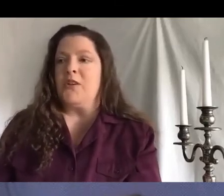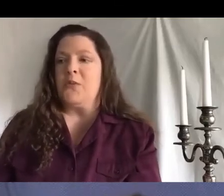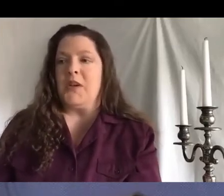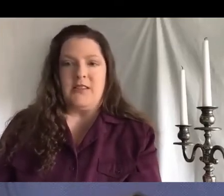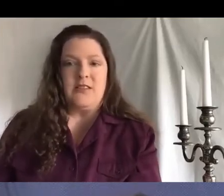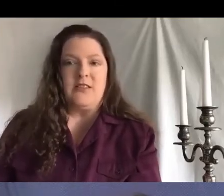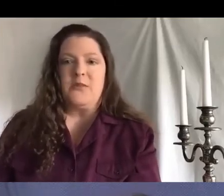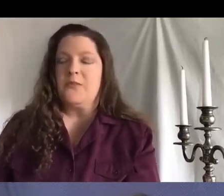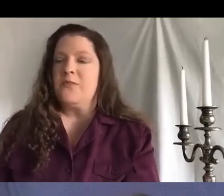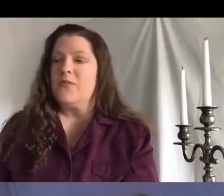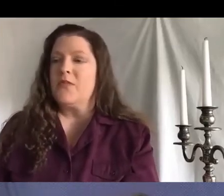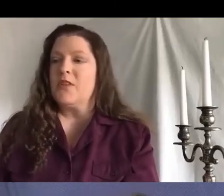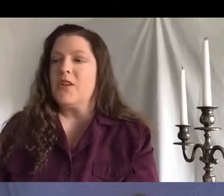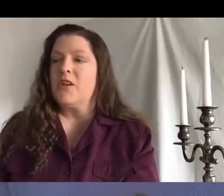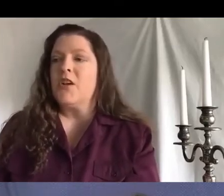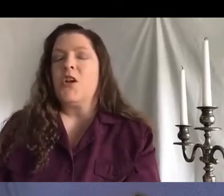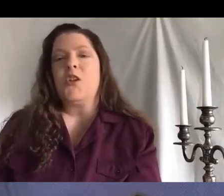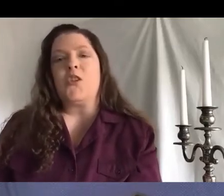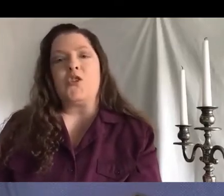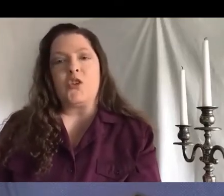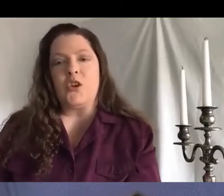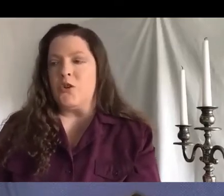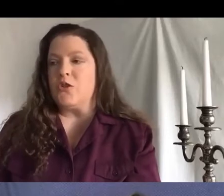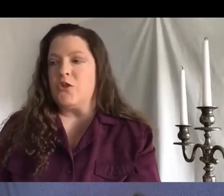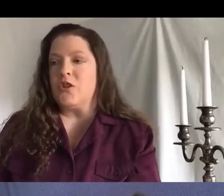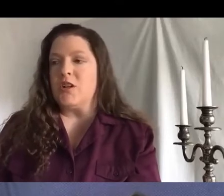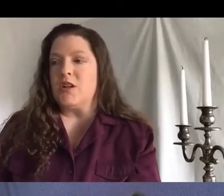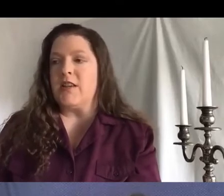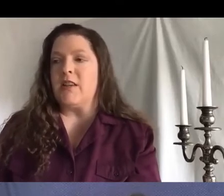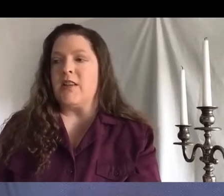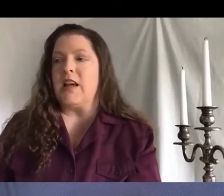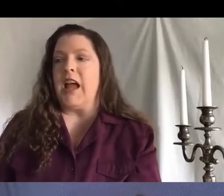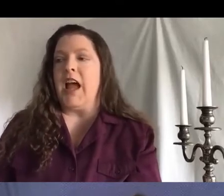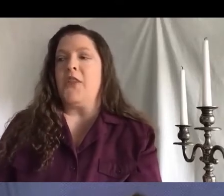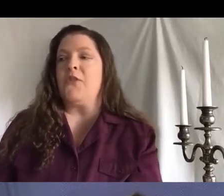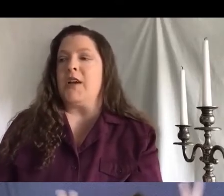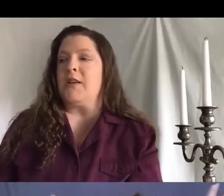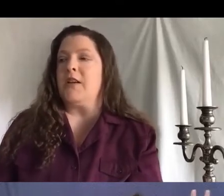Weese. "The church is the gathering